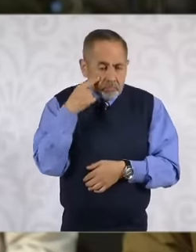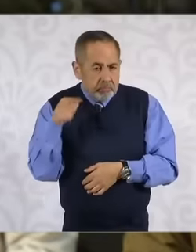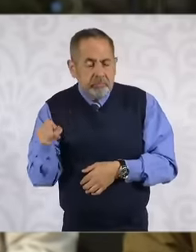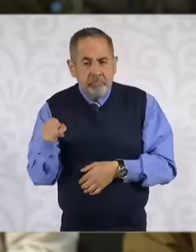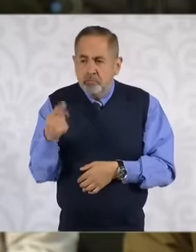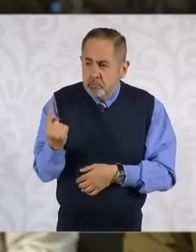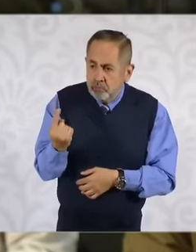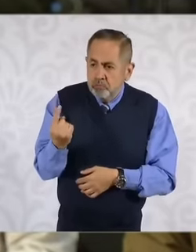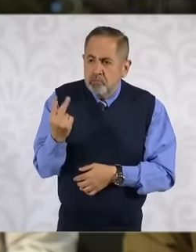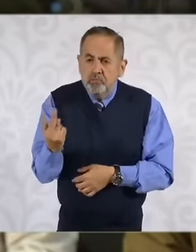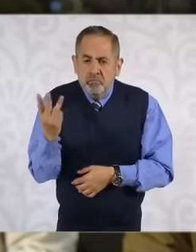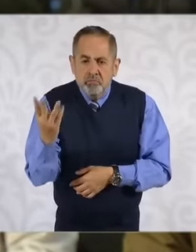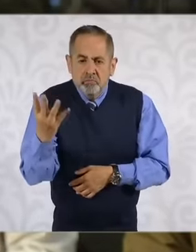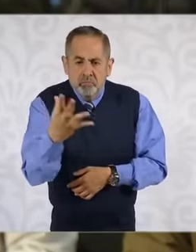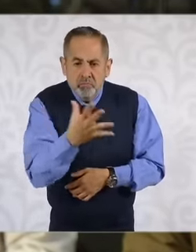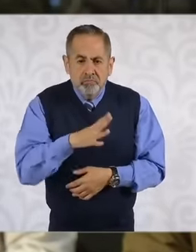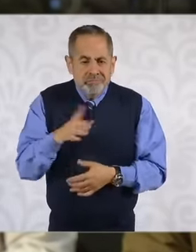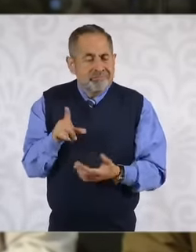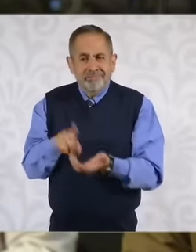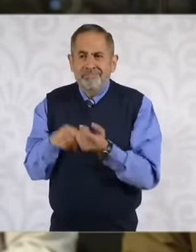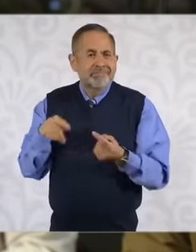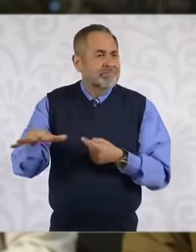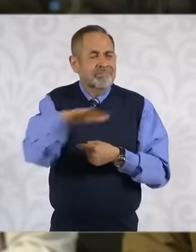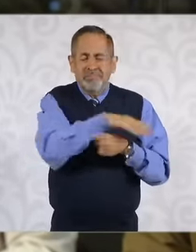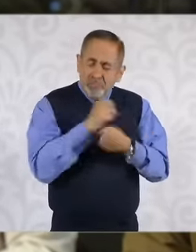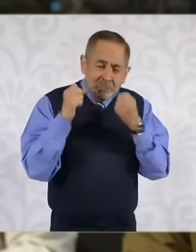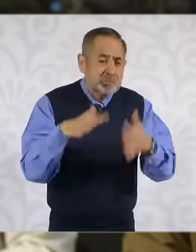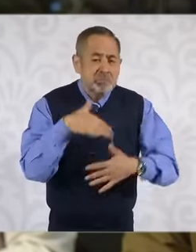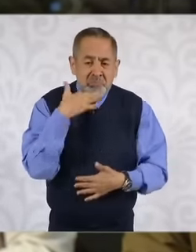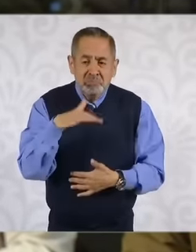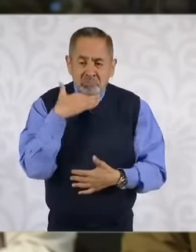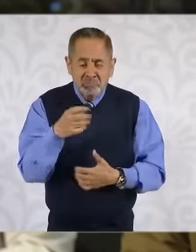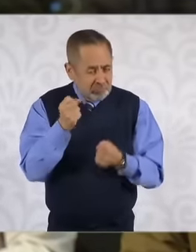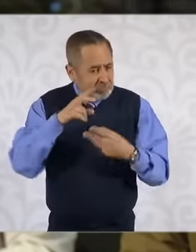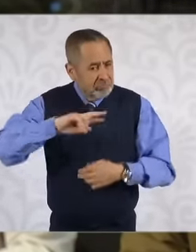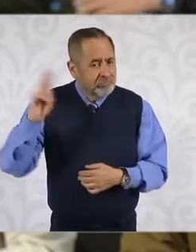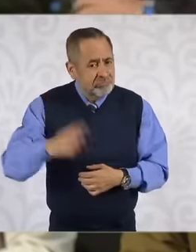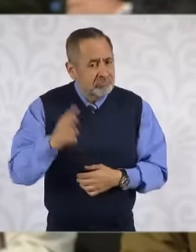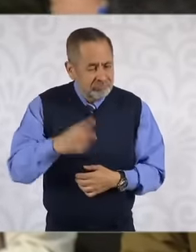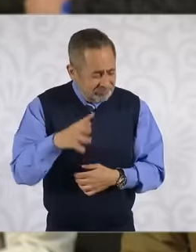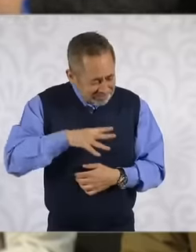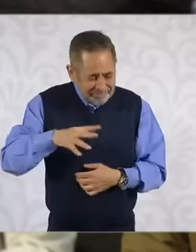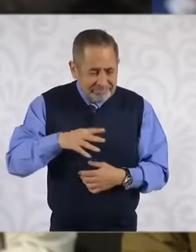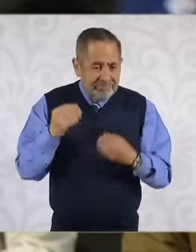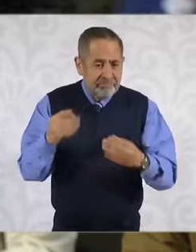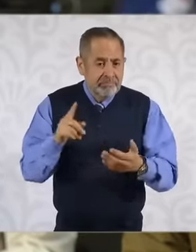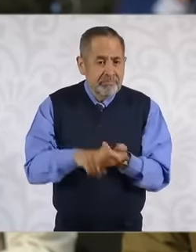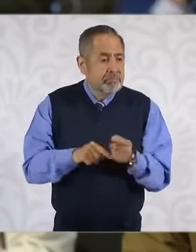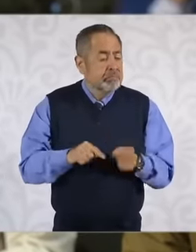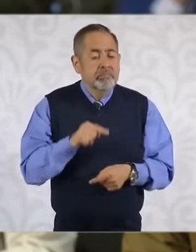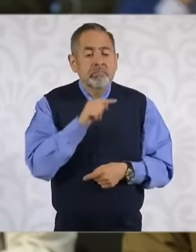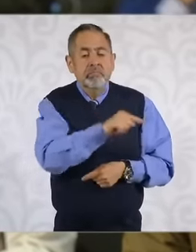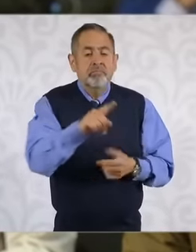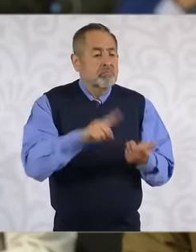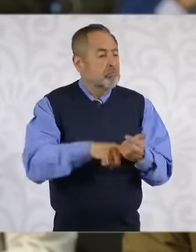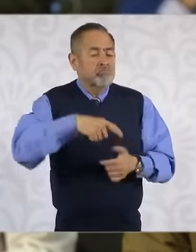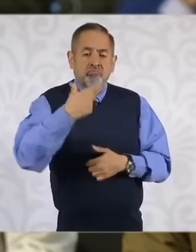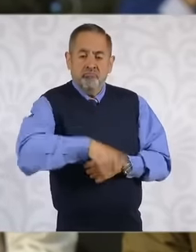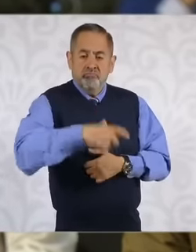this corruption exists that in fact the the Well the economic power within the prosecutor's offices